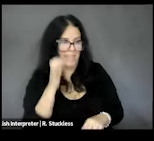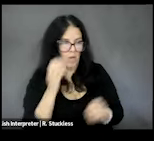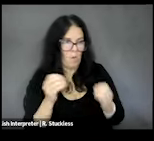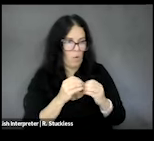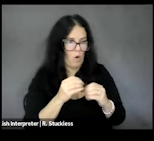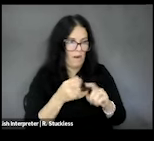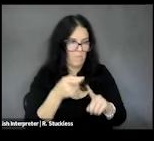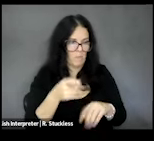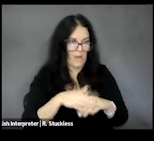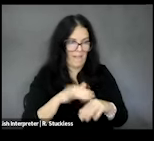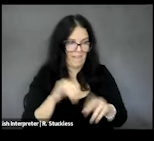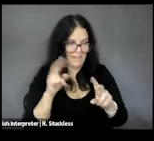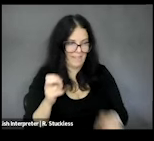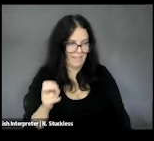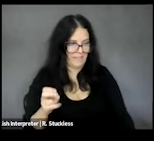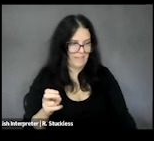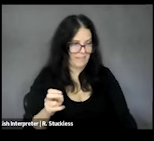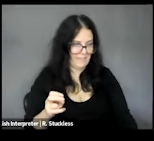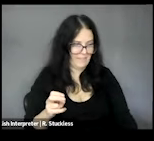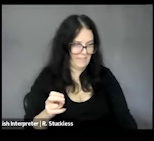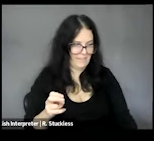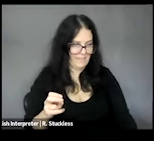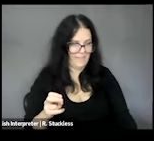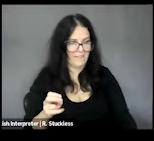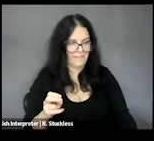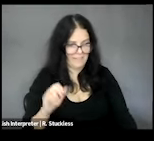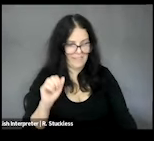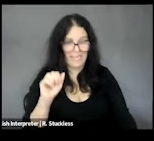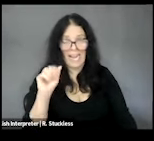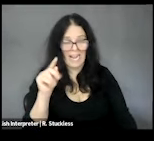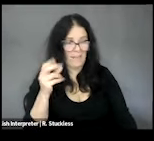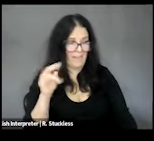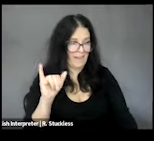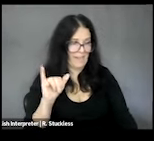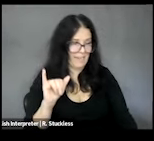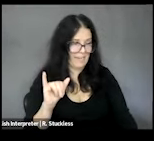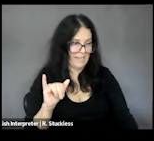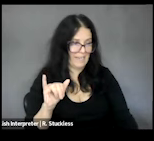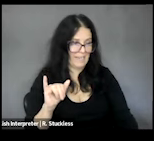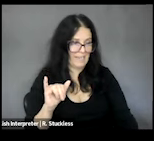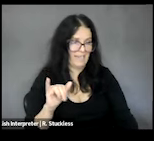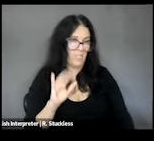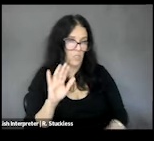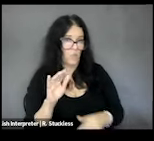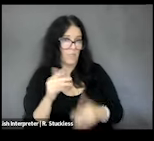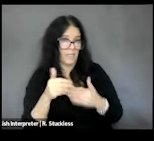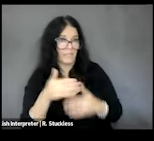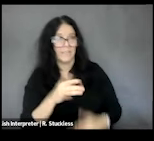in that topic. Anthony, how about you next. ANTHONY: Yeah thank you, Devon. My name is Anthony Alexander.